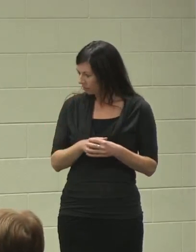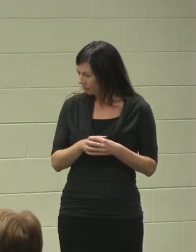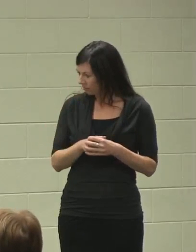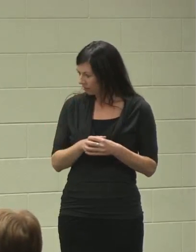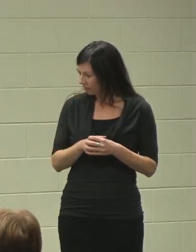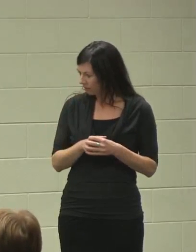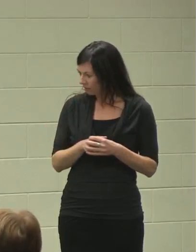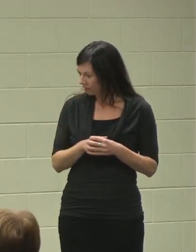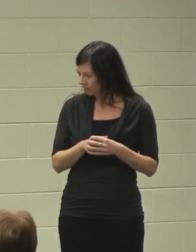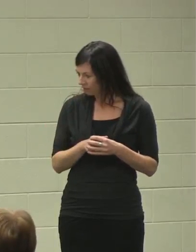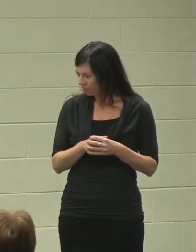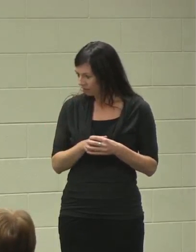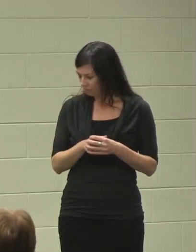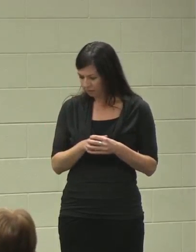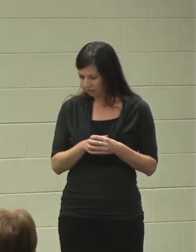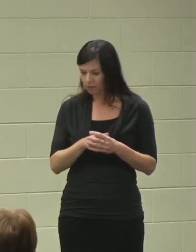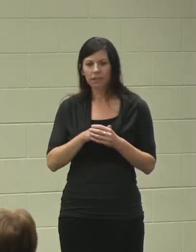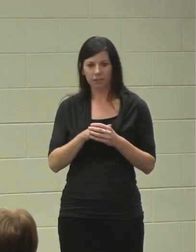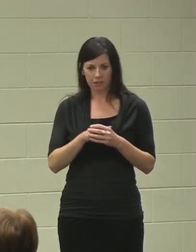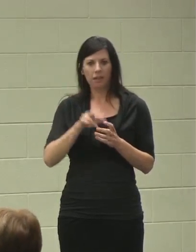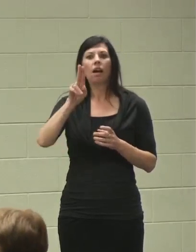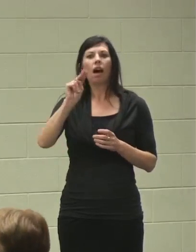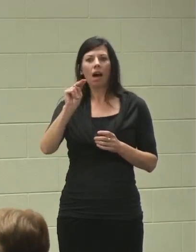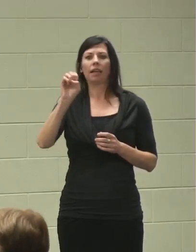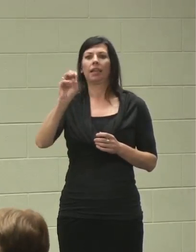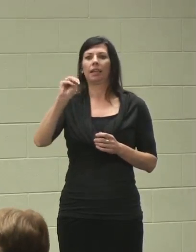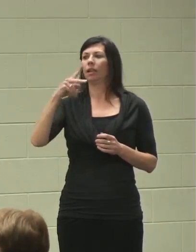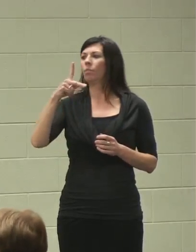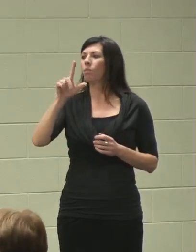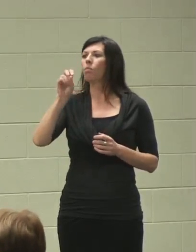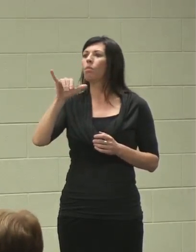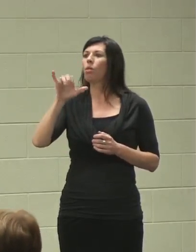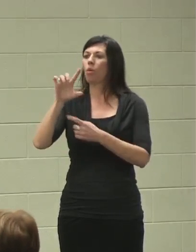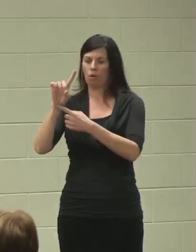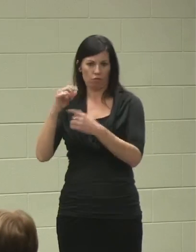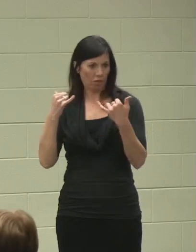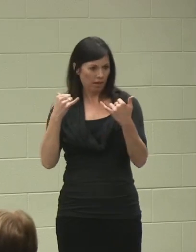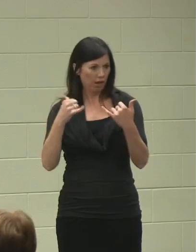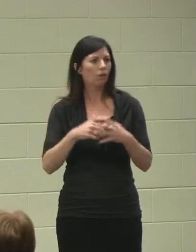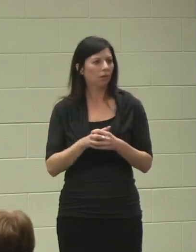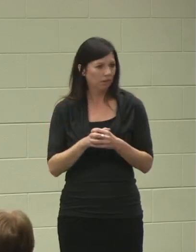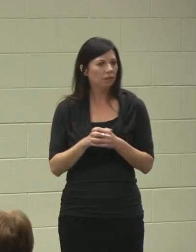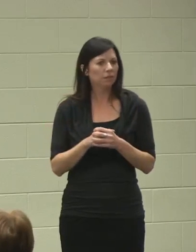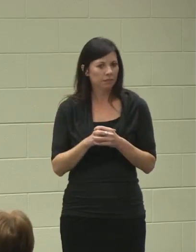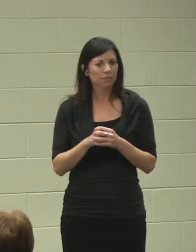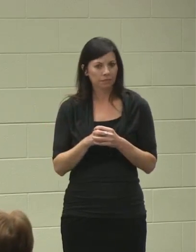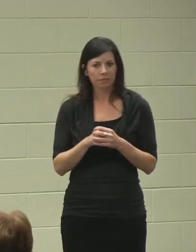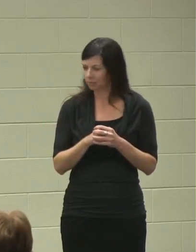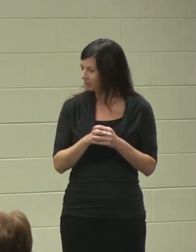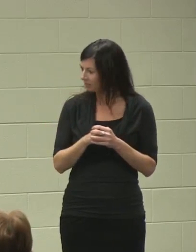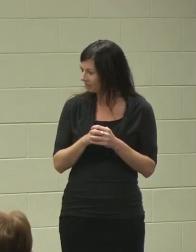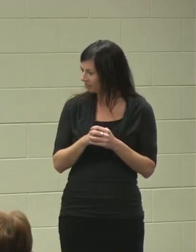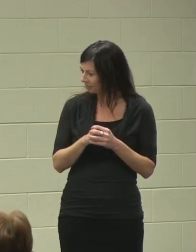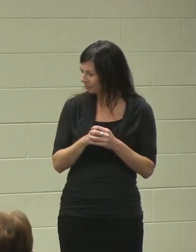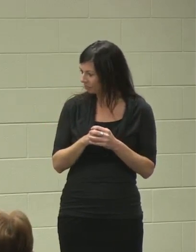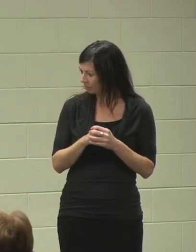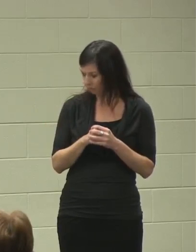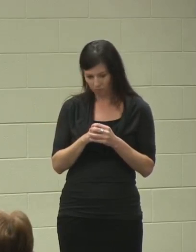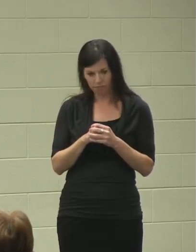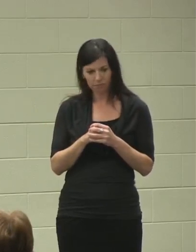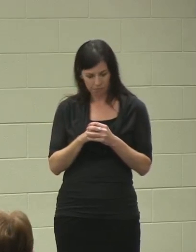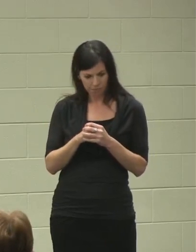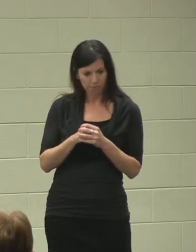"I'm unemployed right now, so we're going to try